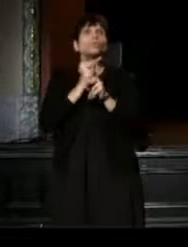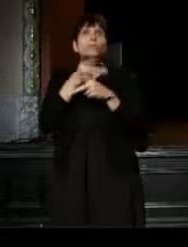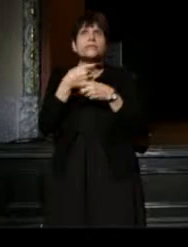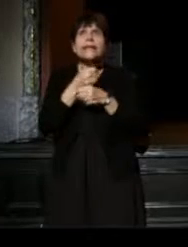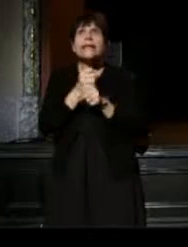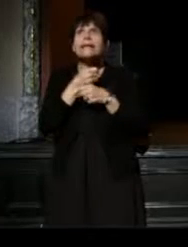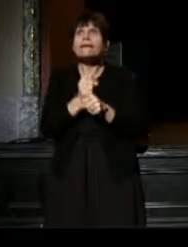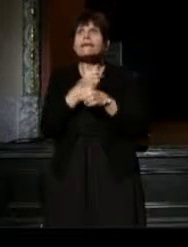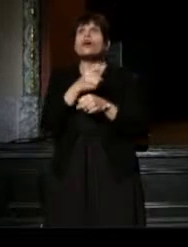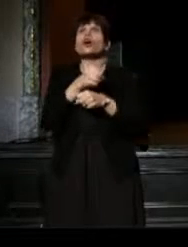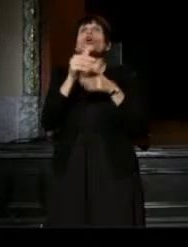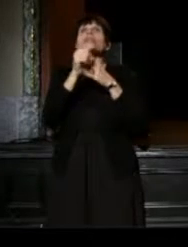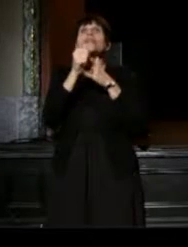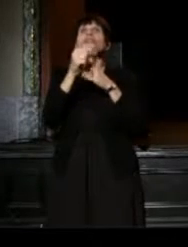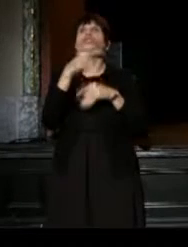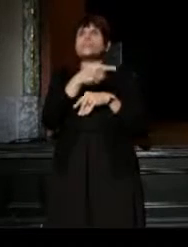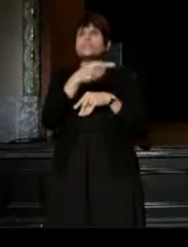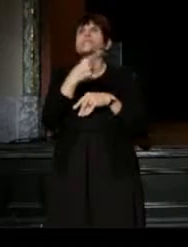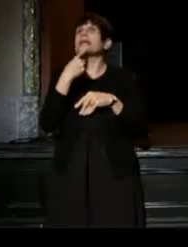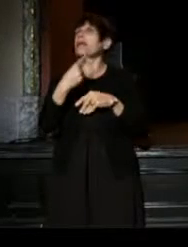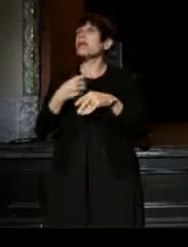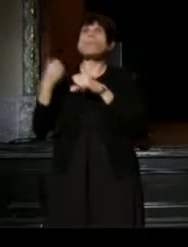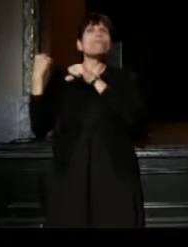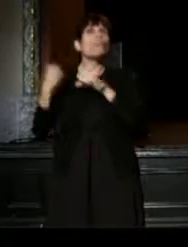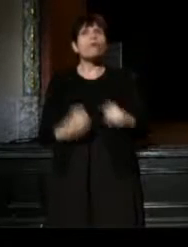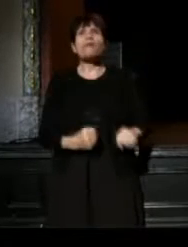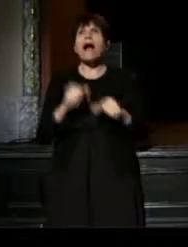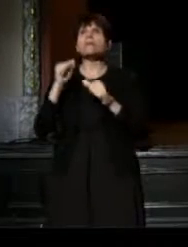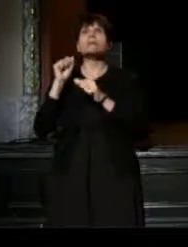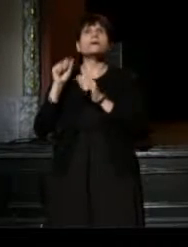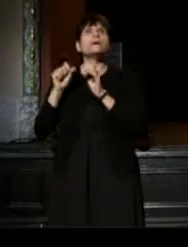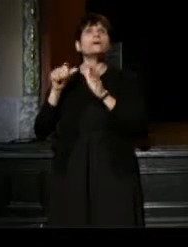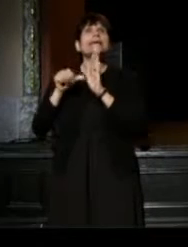through her leadership, she has had a profound impact on the arts.